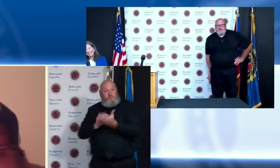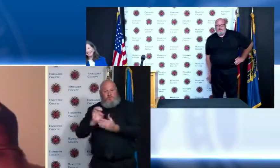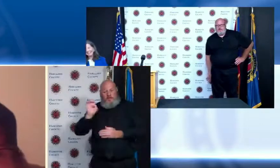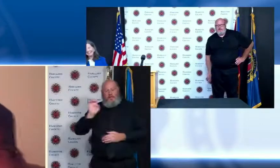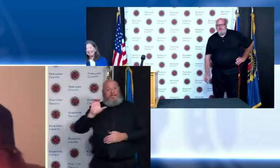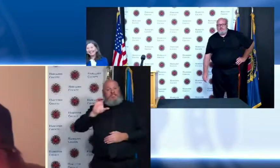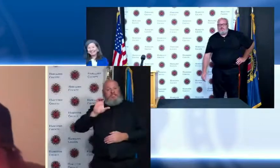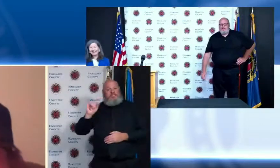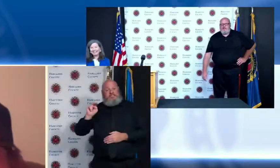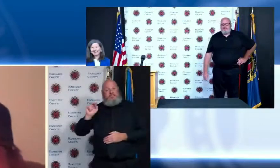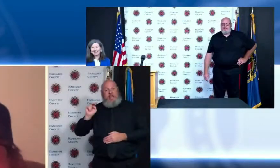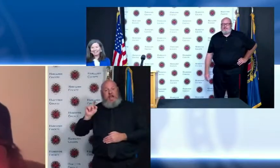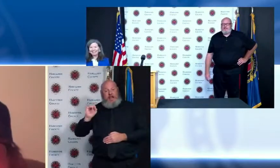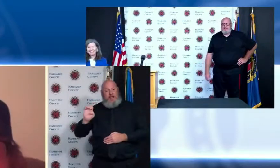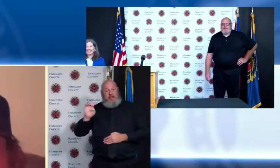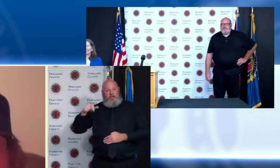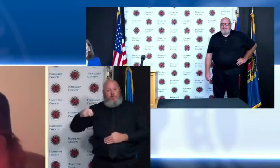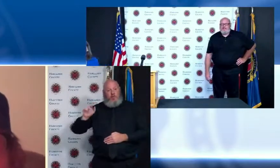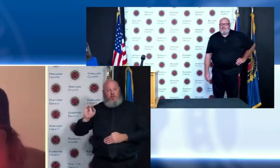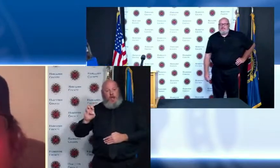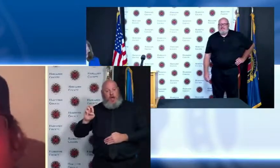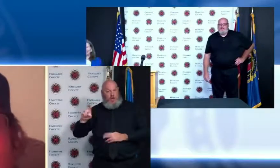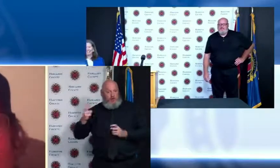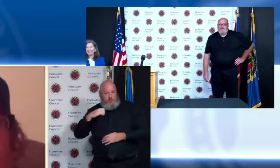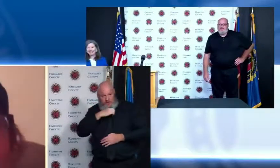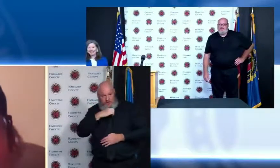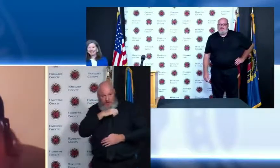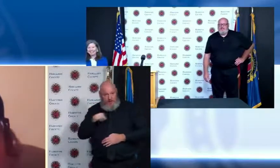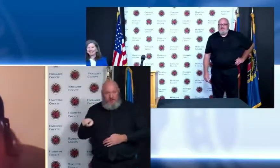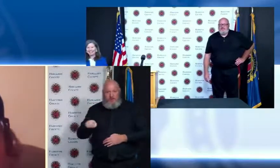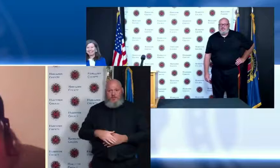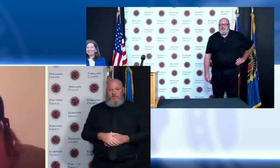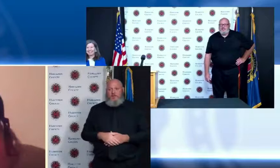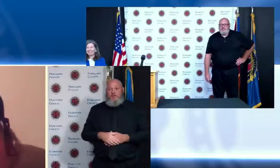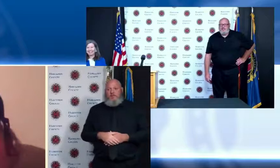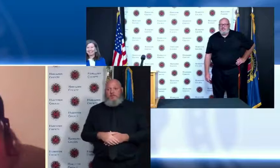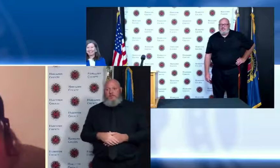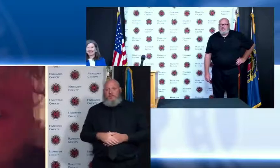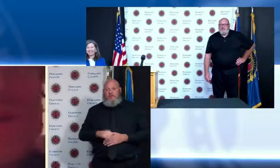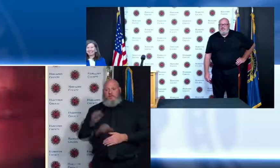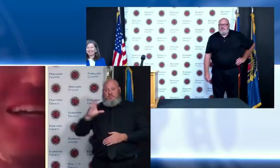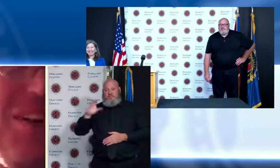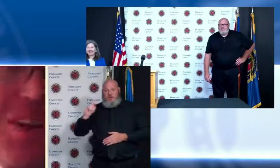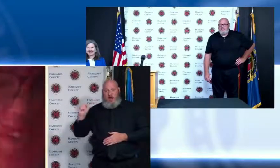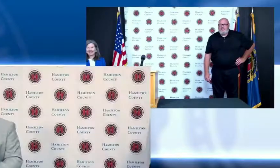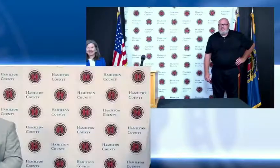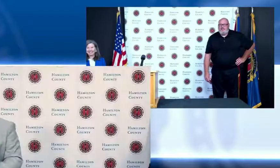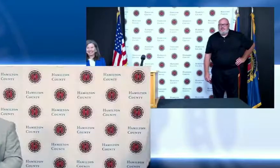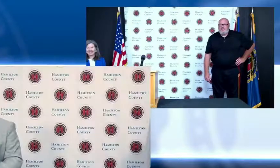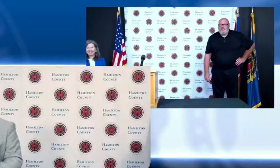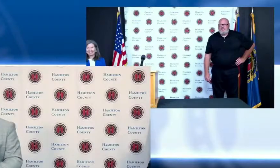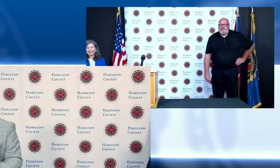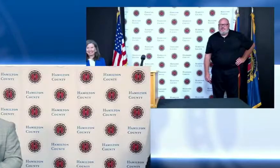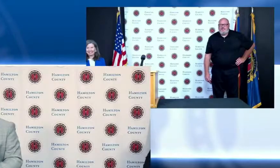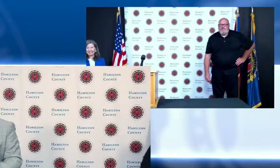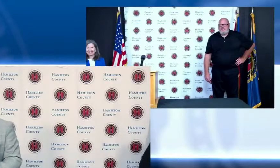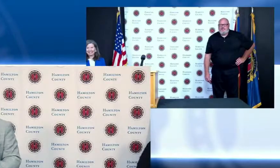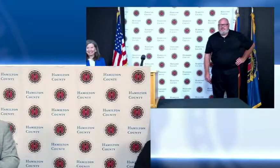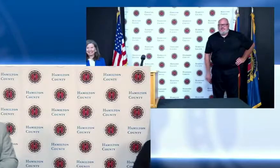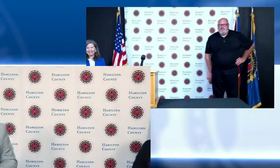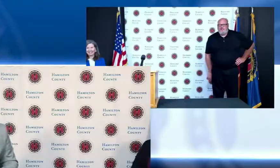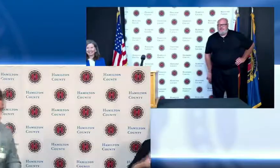am I up hello can you hear getting used to the new technology okay and that appears to complete our